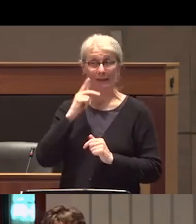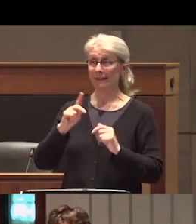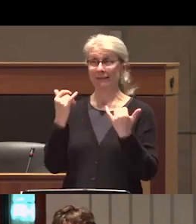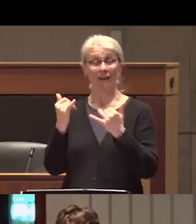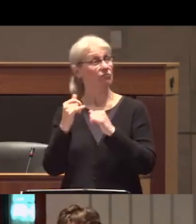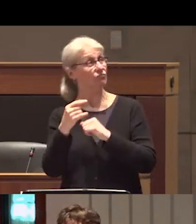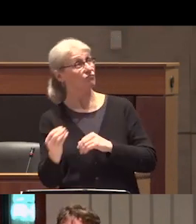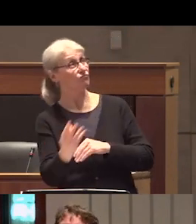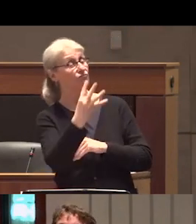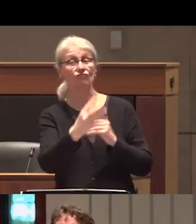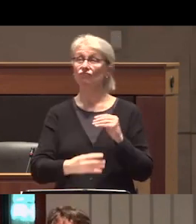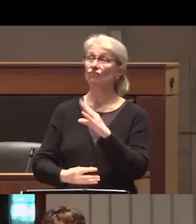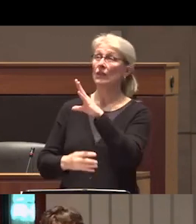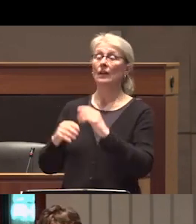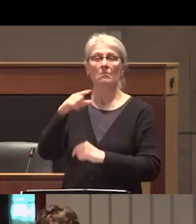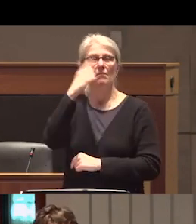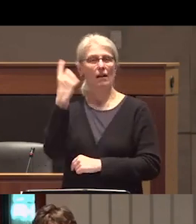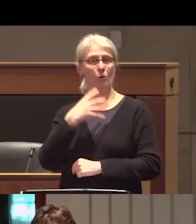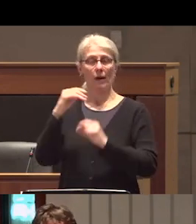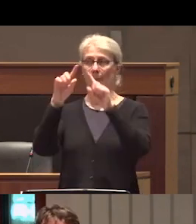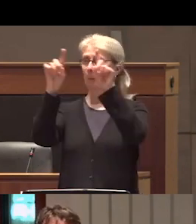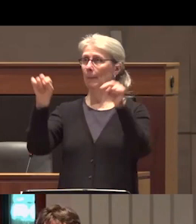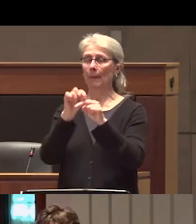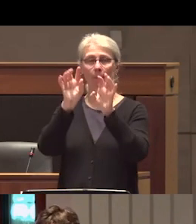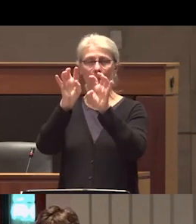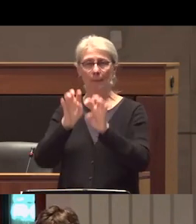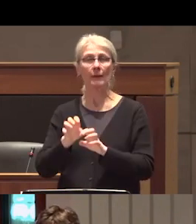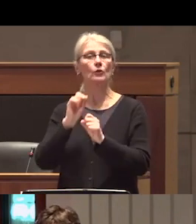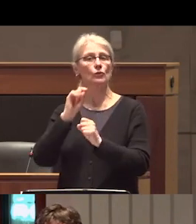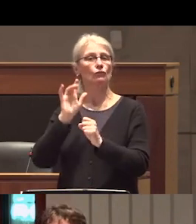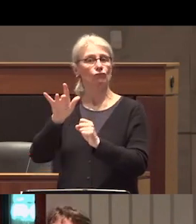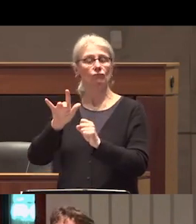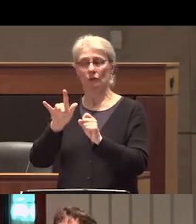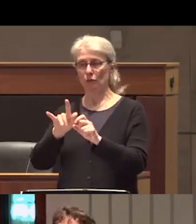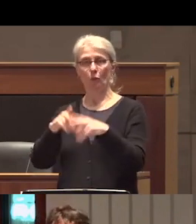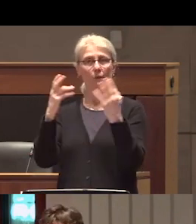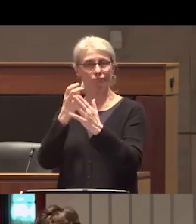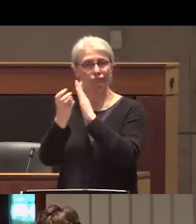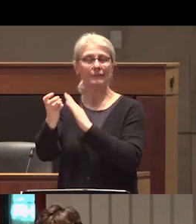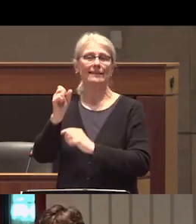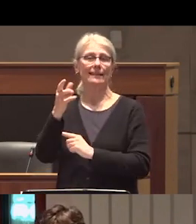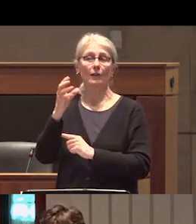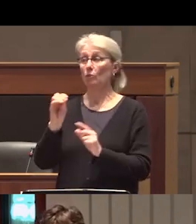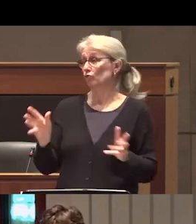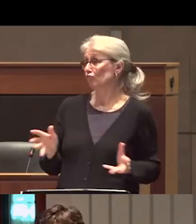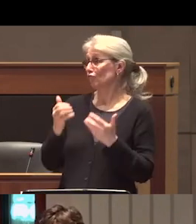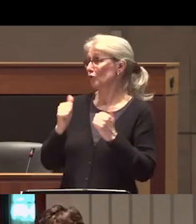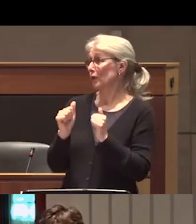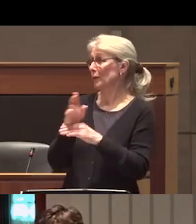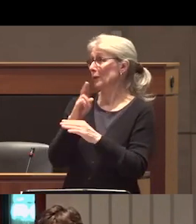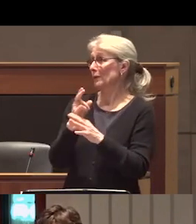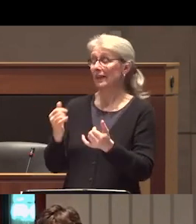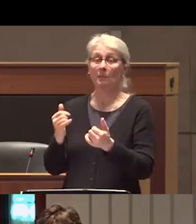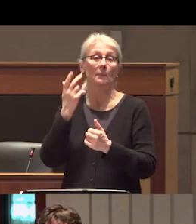uh a QR code that you can use to access slido uh and I encourage you to try it it right now so uh